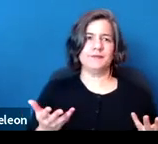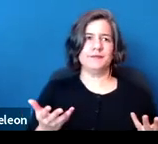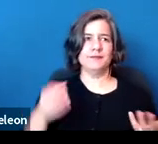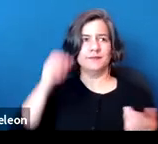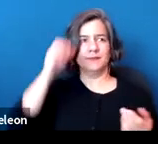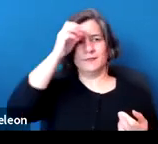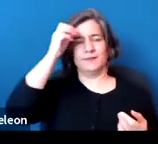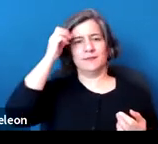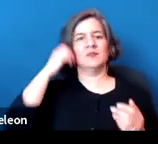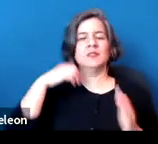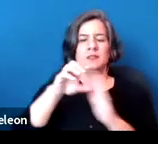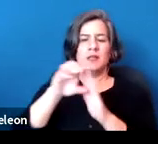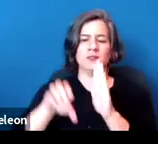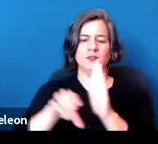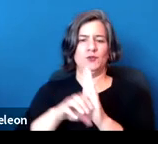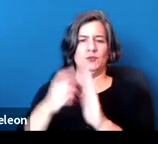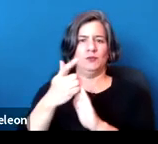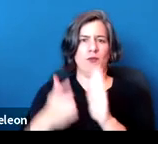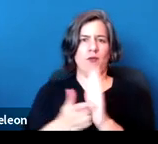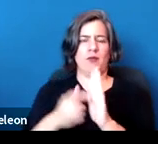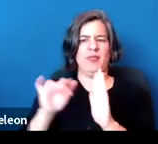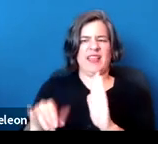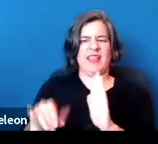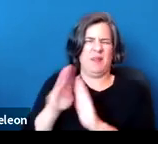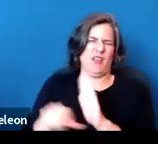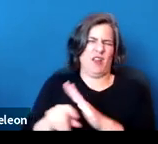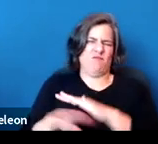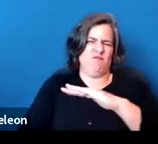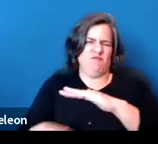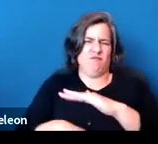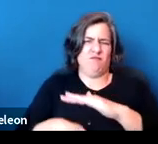The states don't have the option to not meet the federal standard, but at the same time,